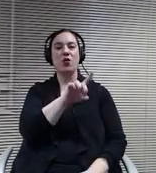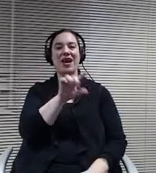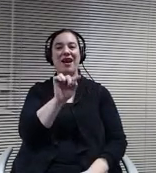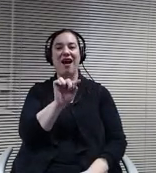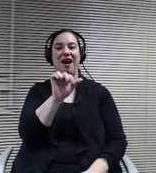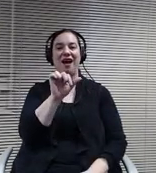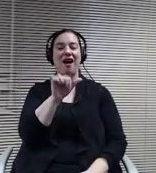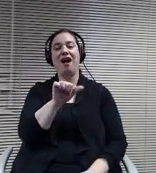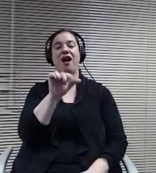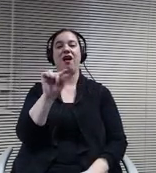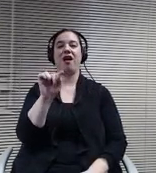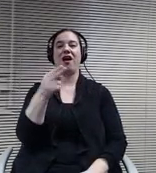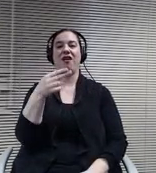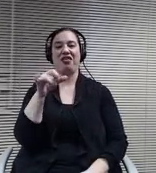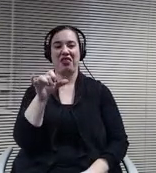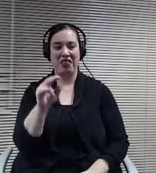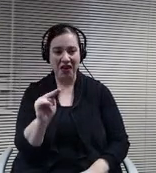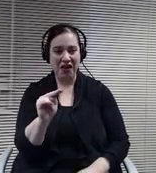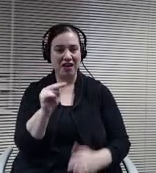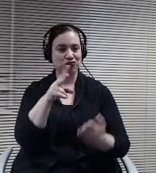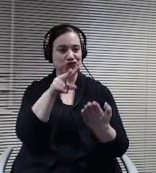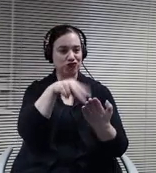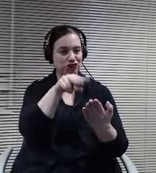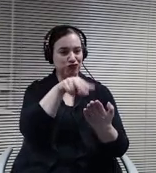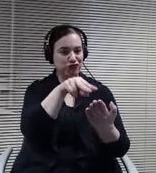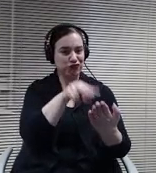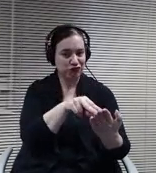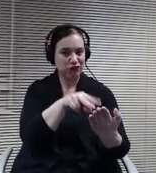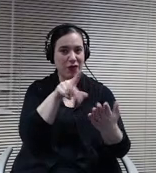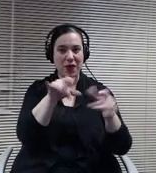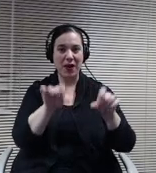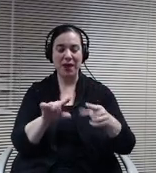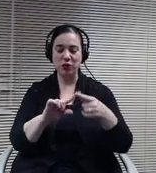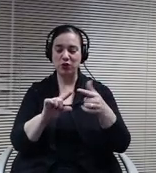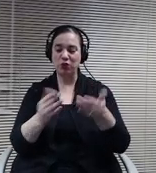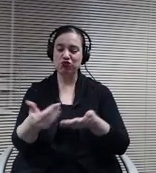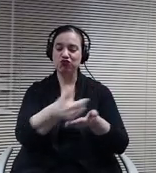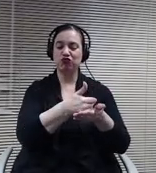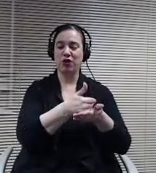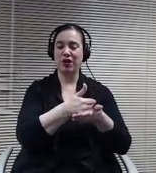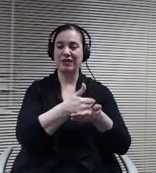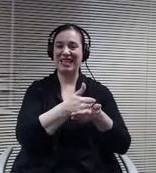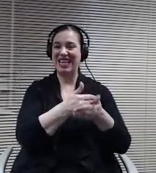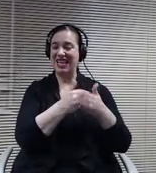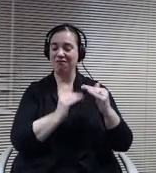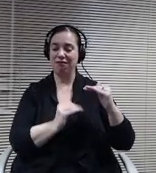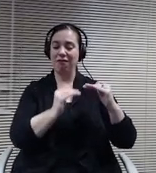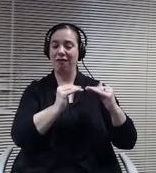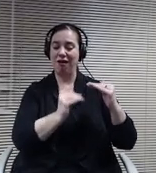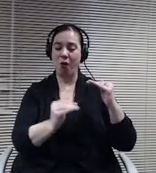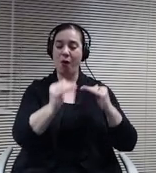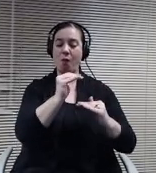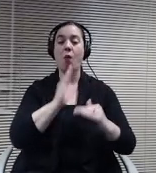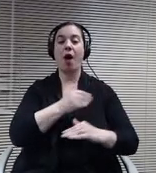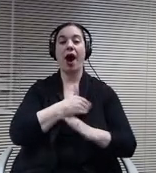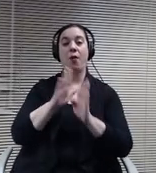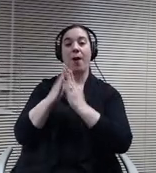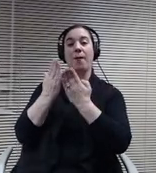terms of the support they will raise? Still the same amount, if not more in fact, are. A book fair that's associated with the Readathon was one of